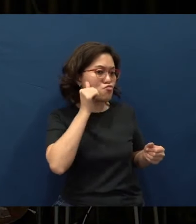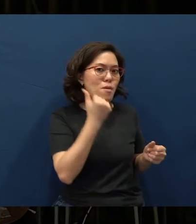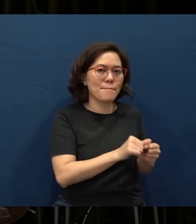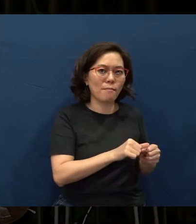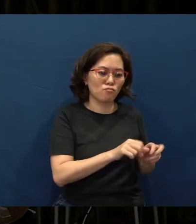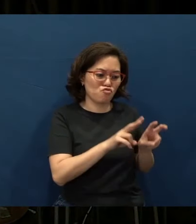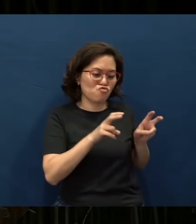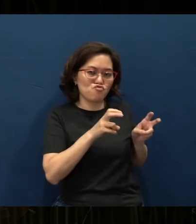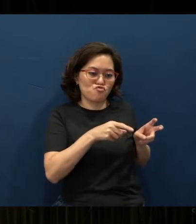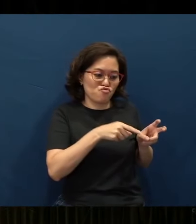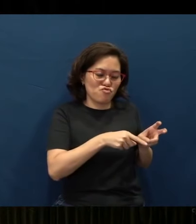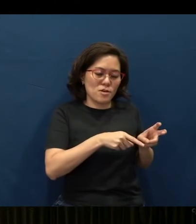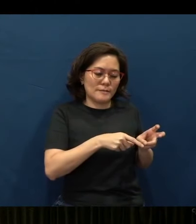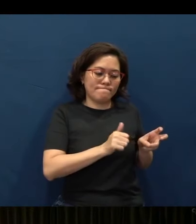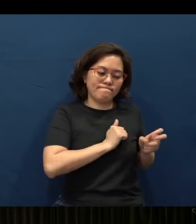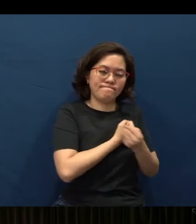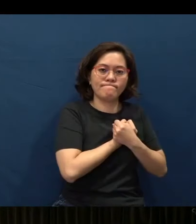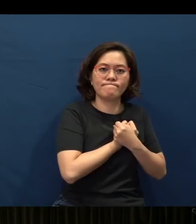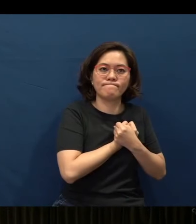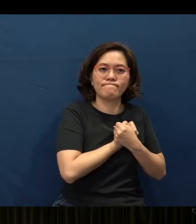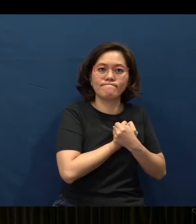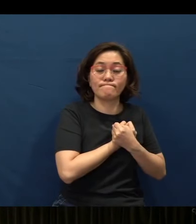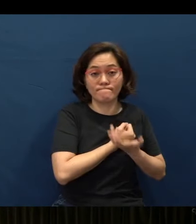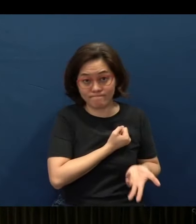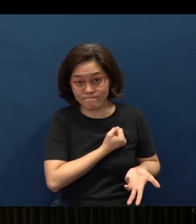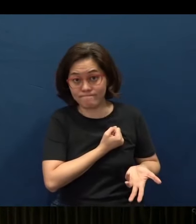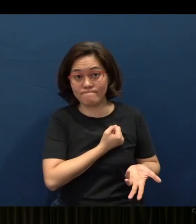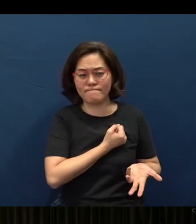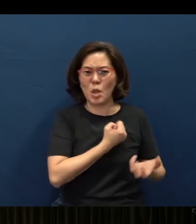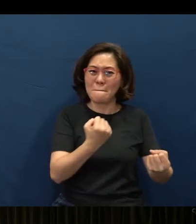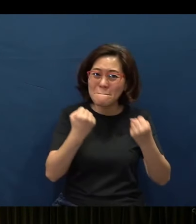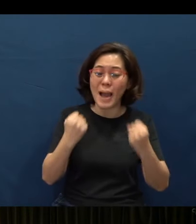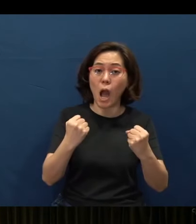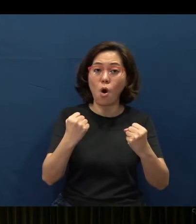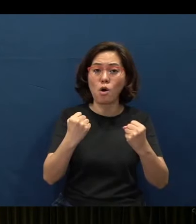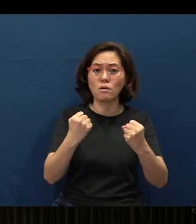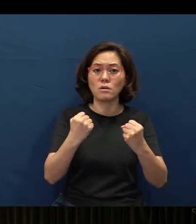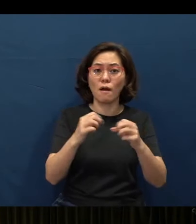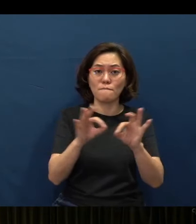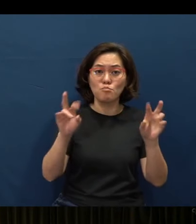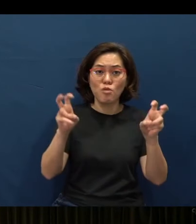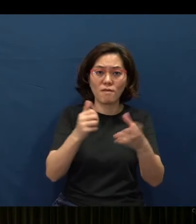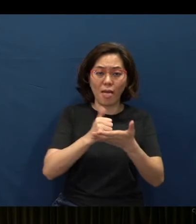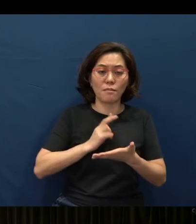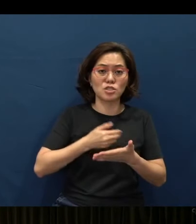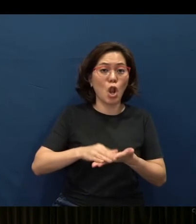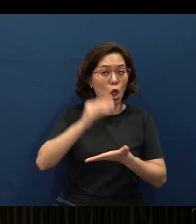自爱, self-love, loving self - (that is) the power of proverbs to help us learn.